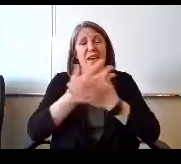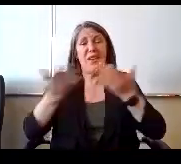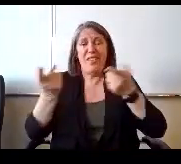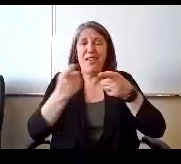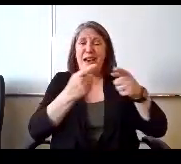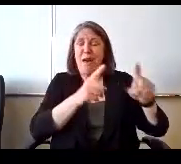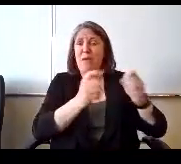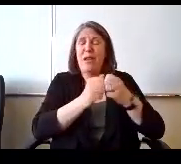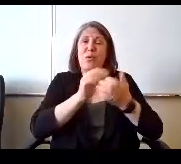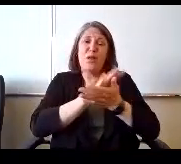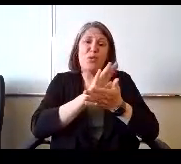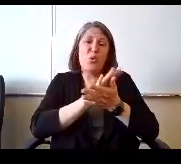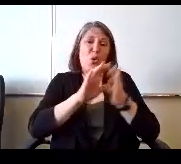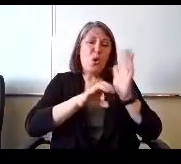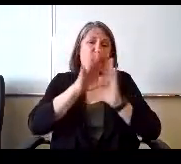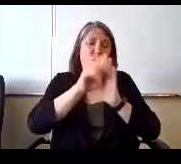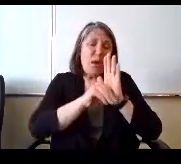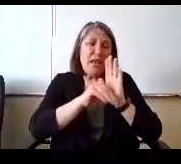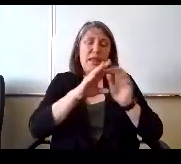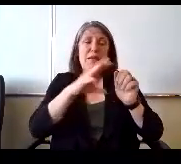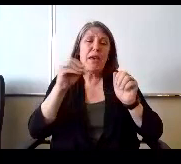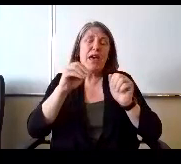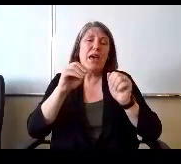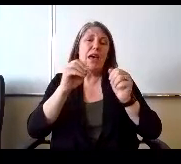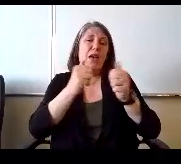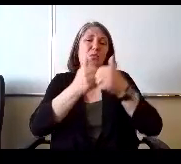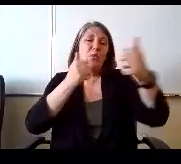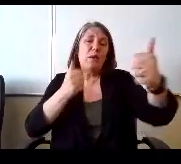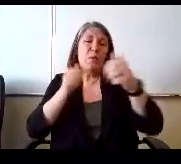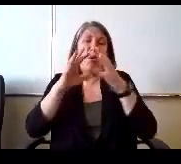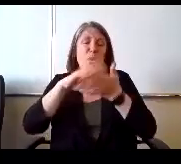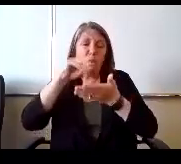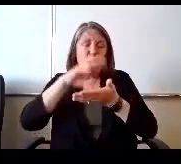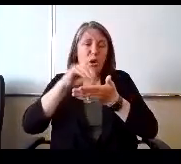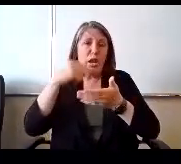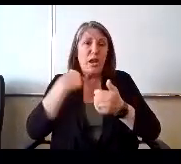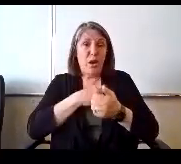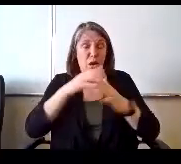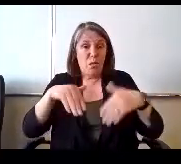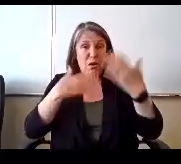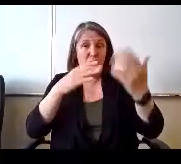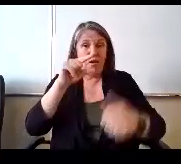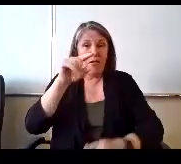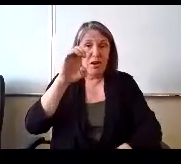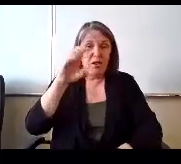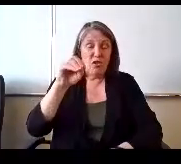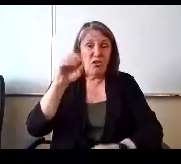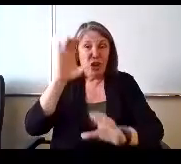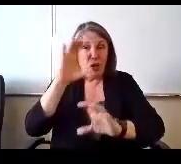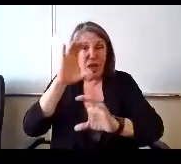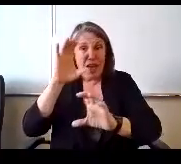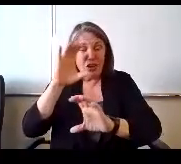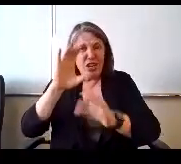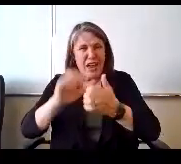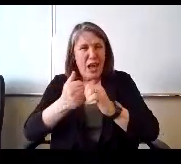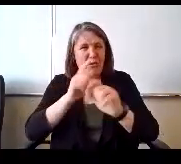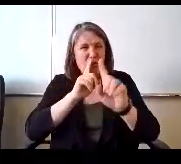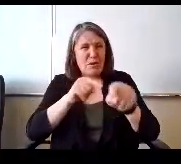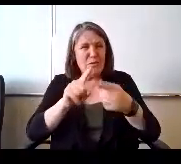our school curriculum and remote learning and all that we're offering geocaching, how would you respond to that? Well,